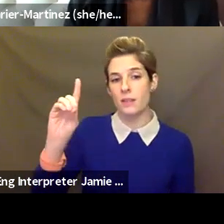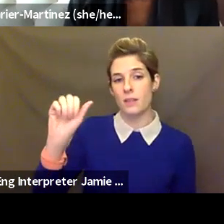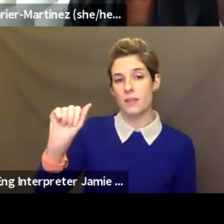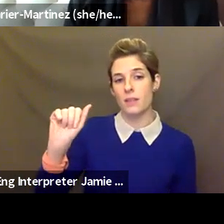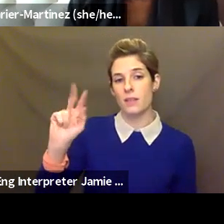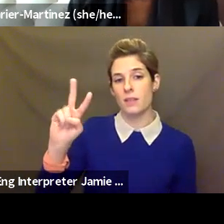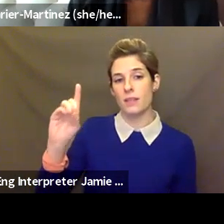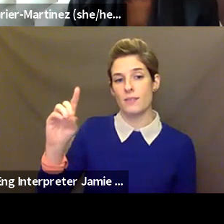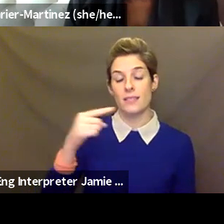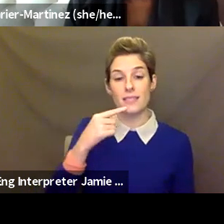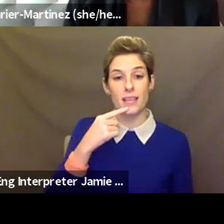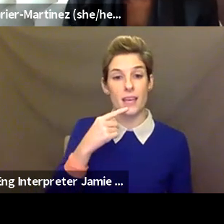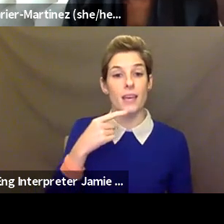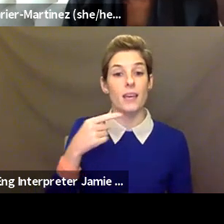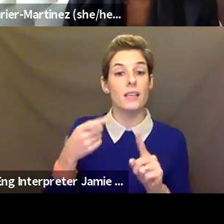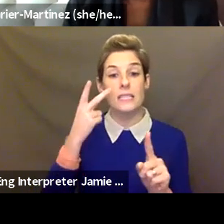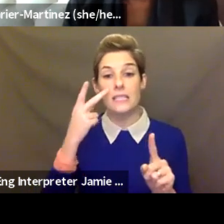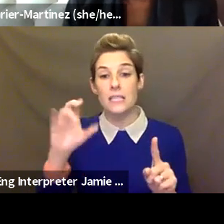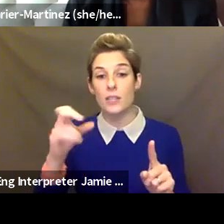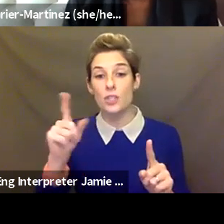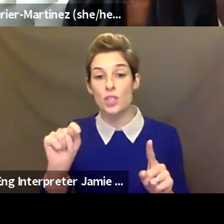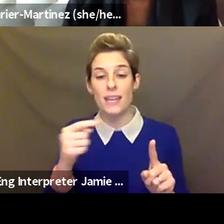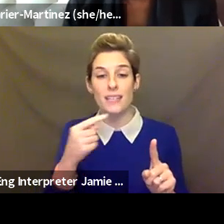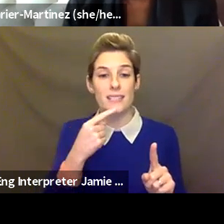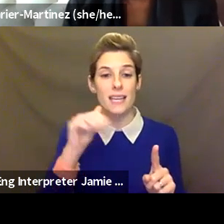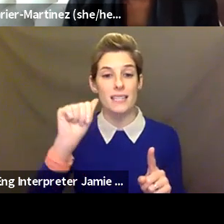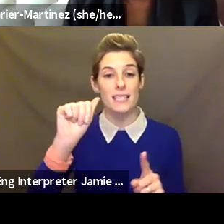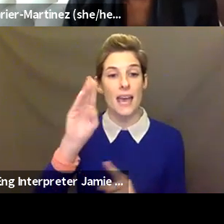challenges is finding moments to side coach without derailing the